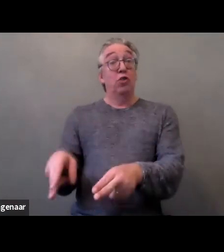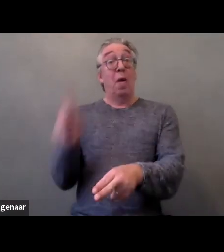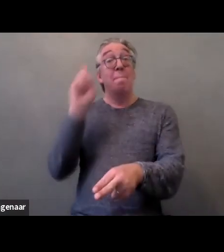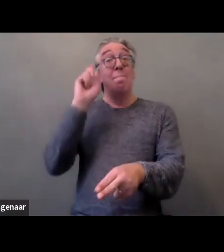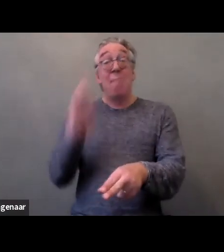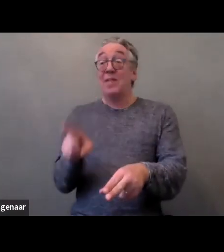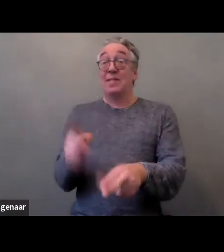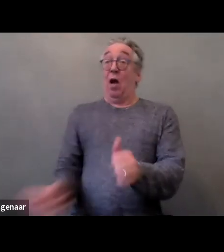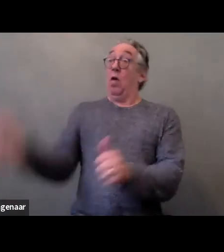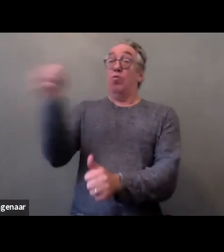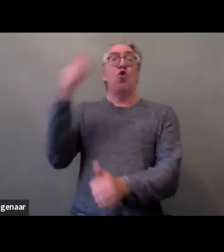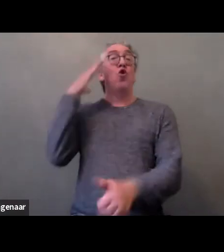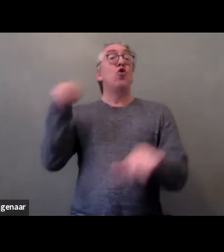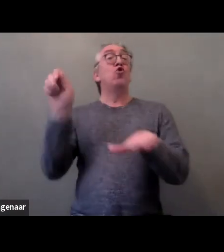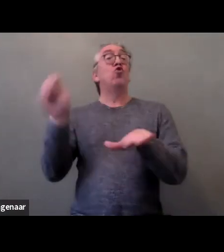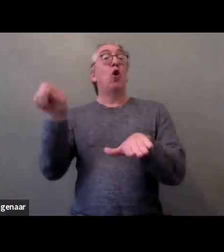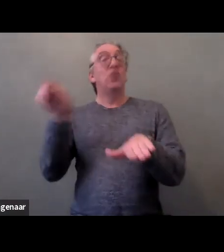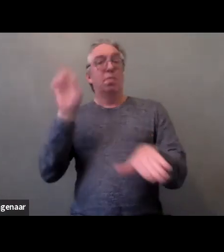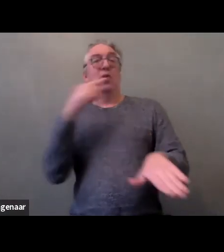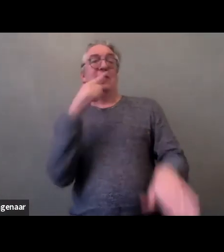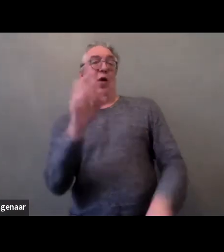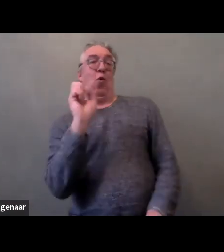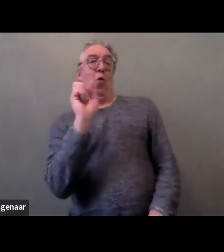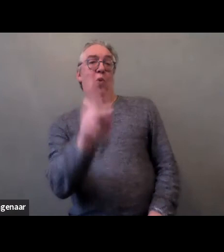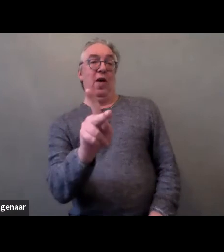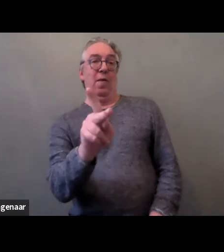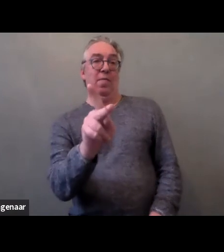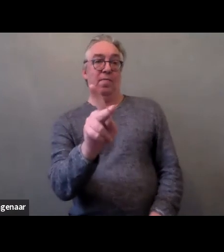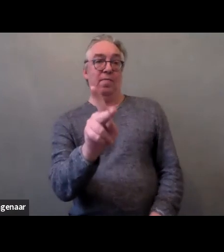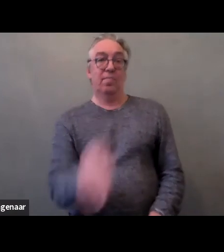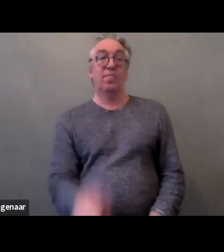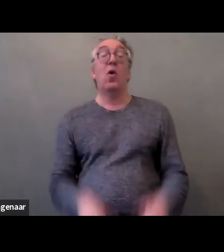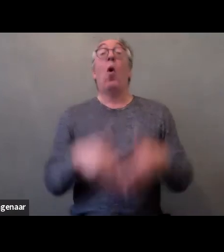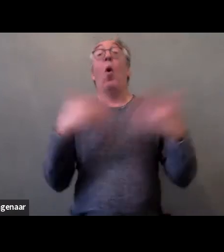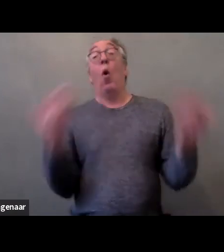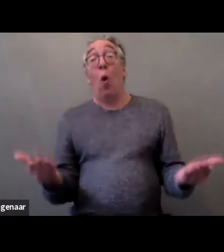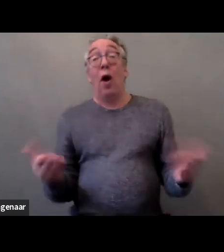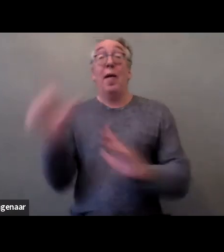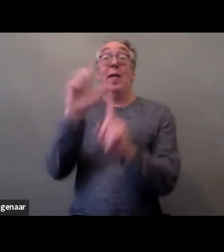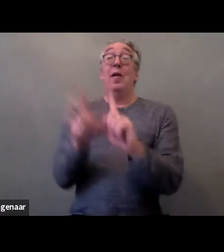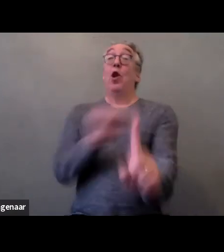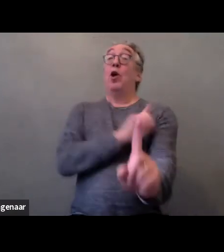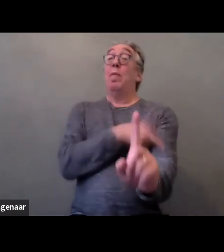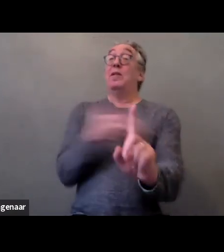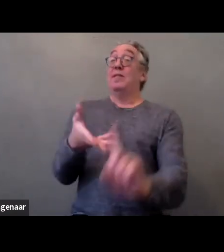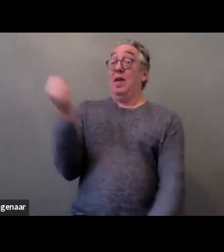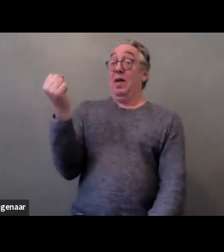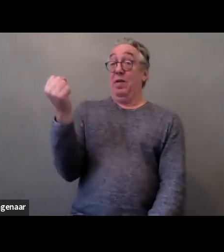by a judge in the procedure of modifying the legal capacity or in a latter contradictory procedure.